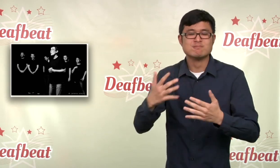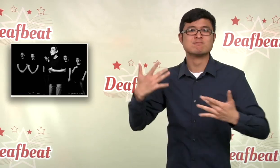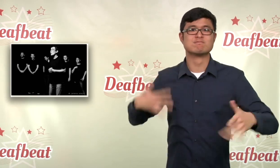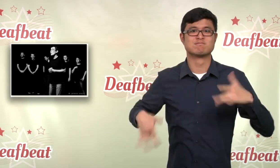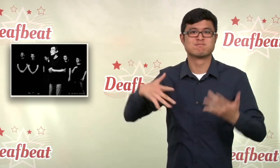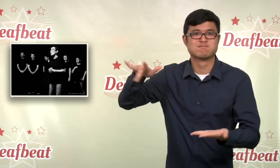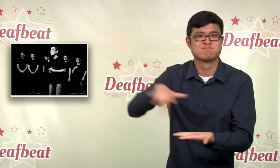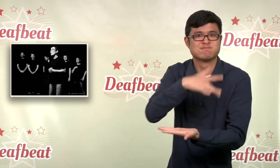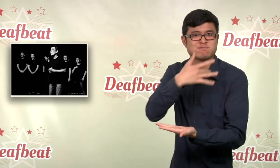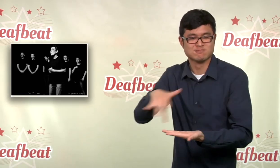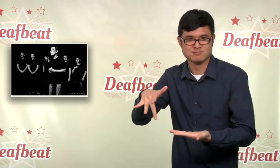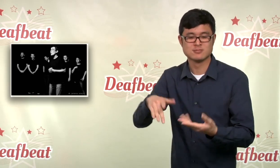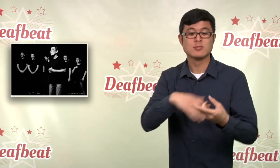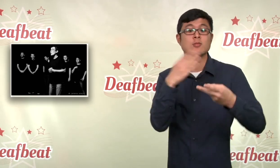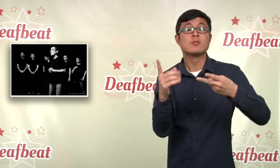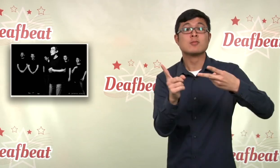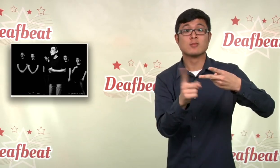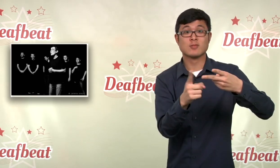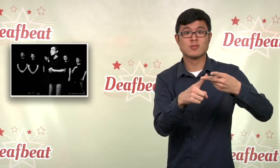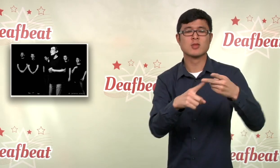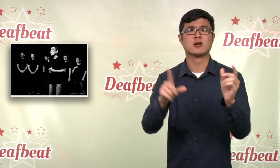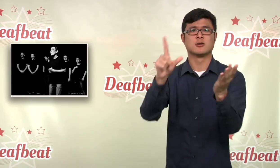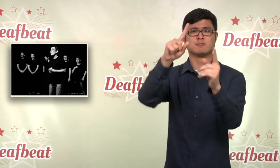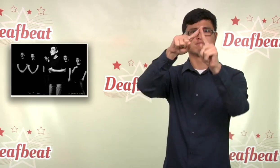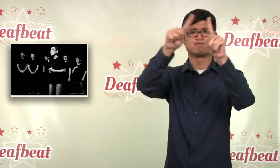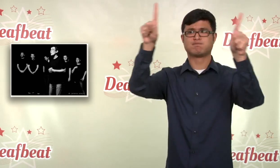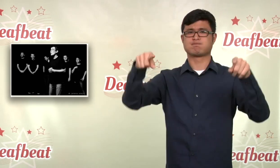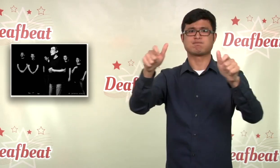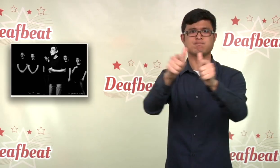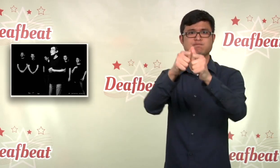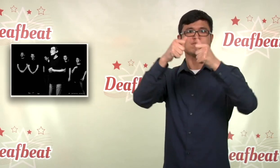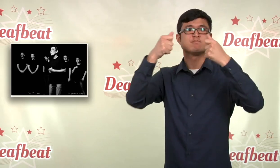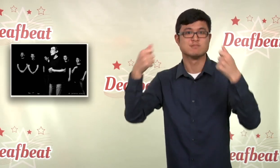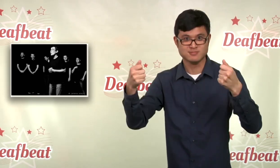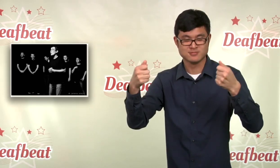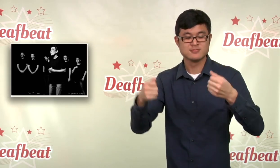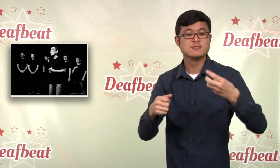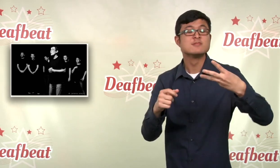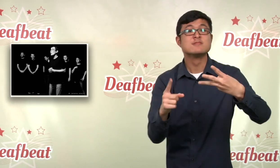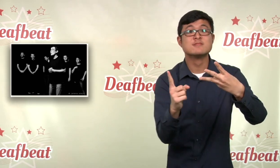publisher, has become a place of artistic creation,